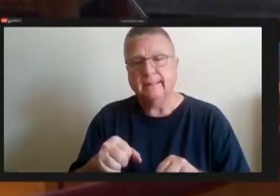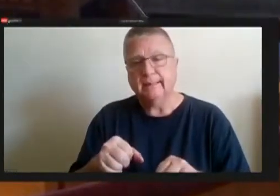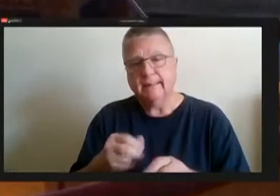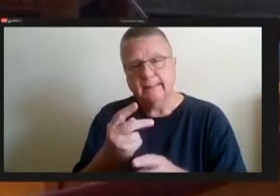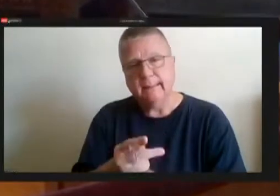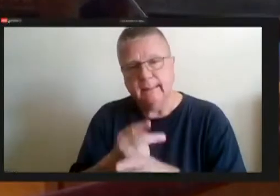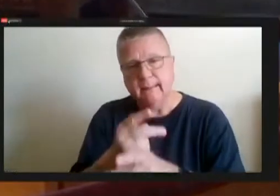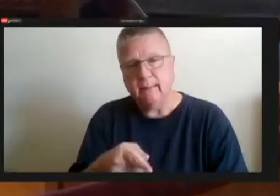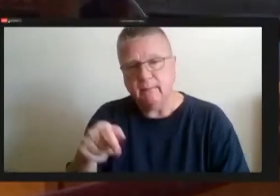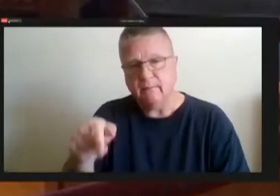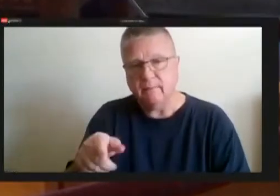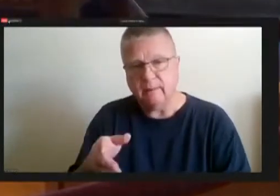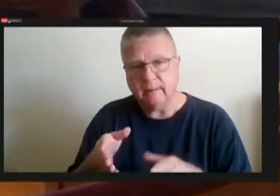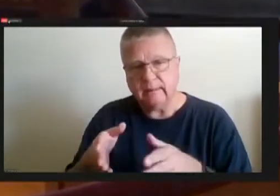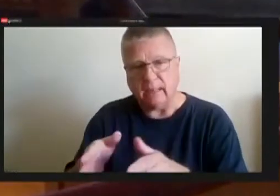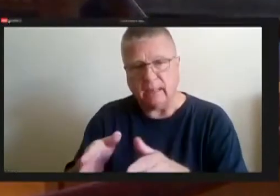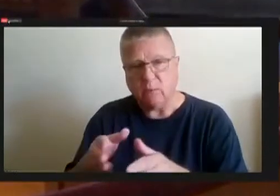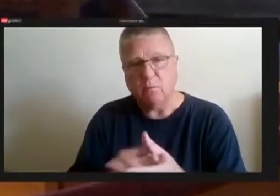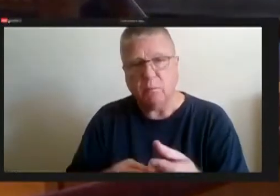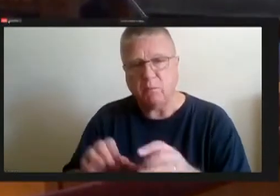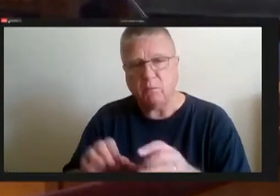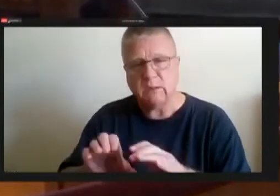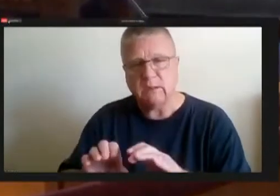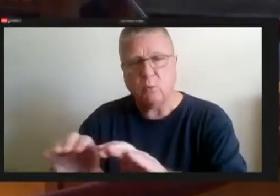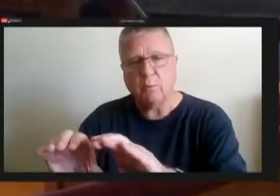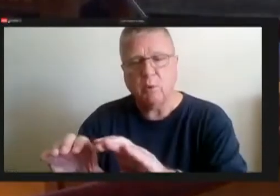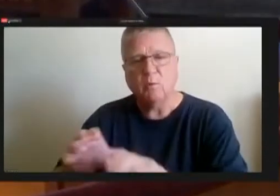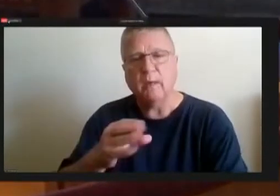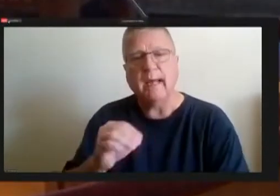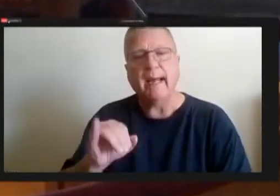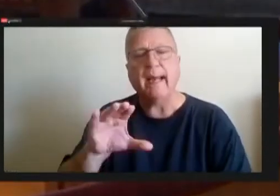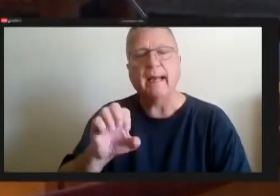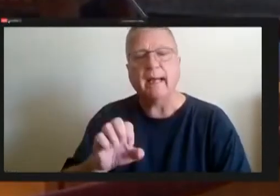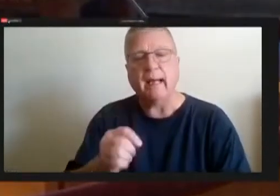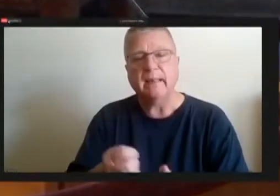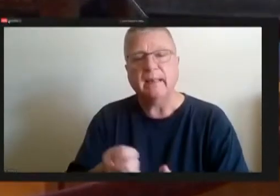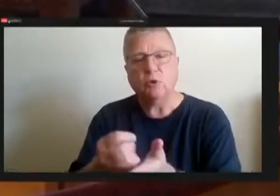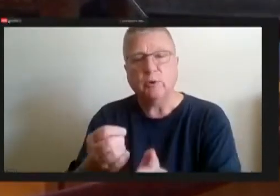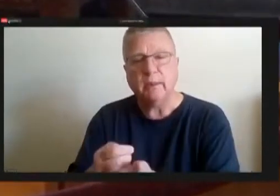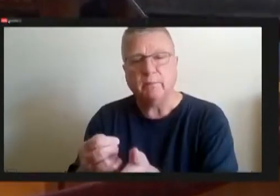removal and ice treatment. I think it's worth a try.